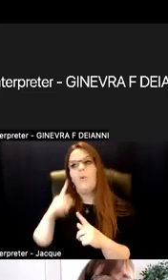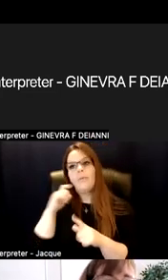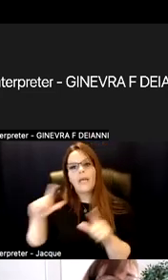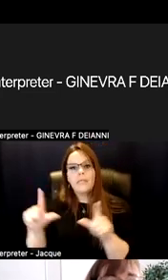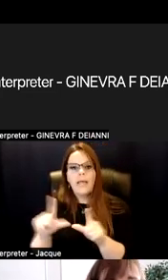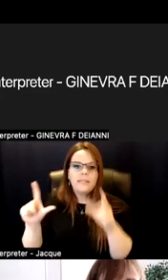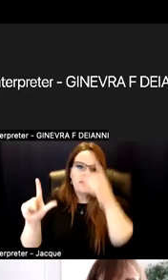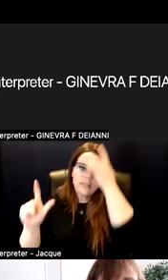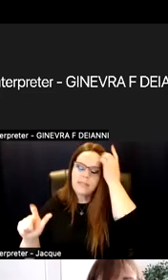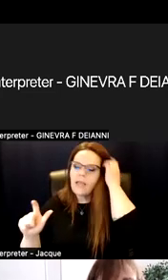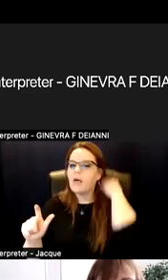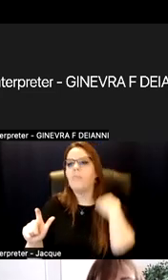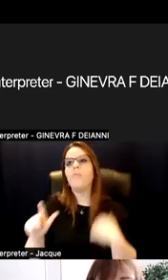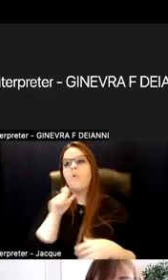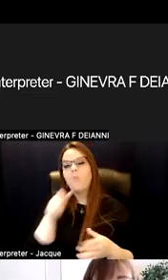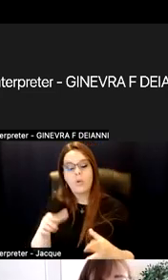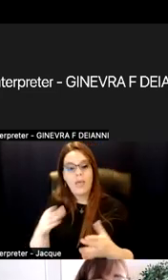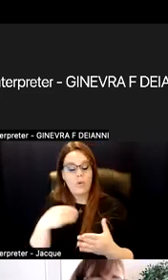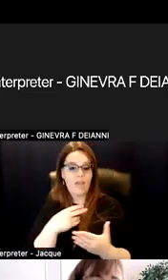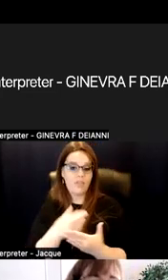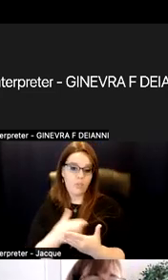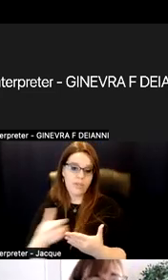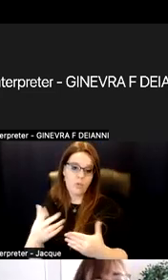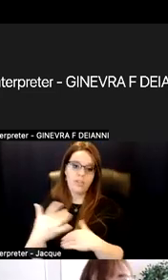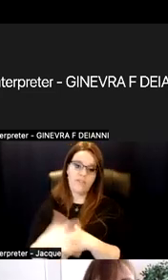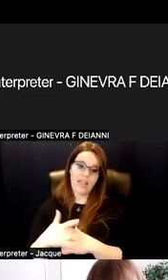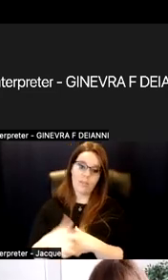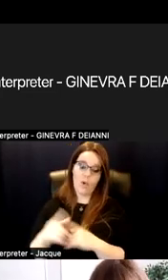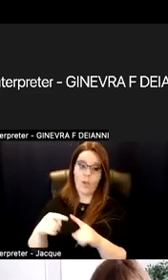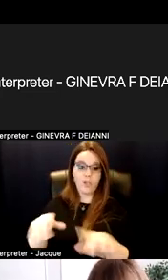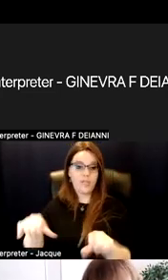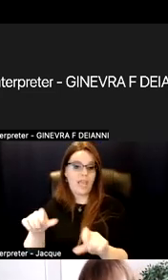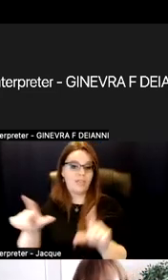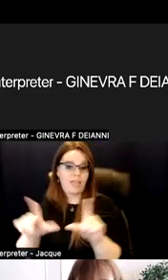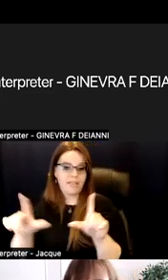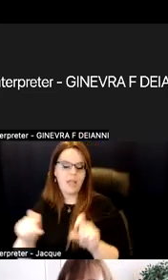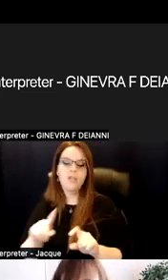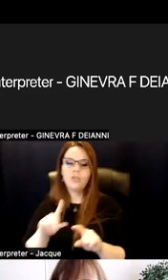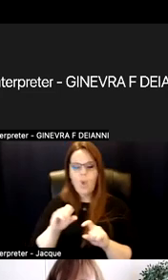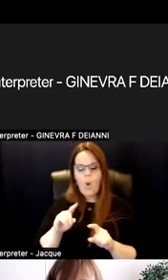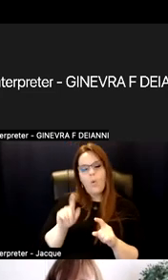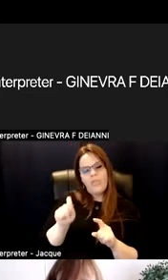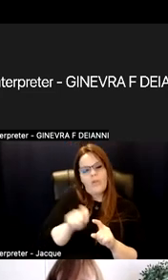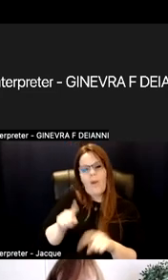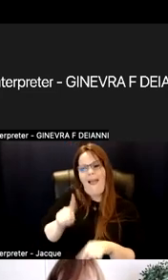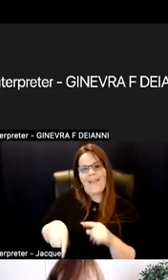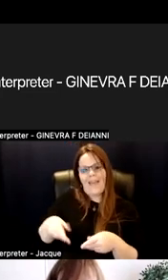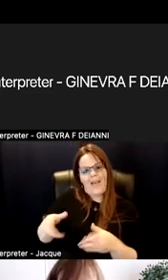allow you to have this resource available when you take it. So therefore, I can't allow those resources to be taken.